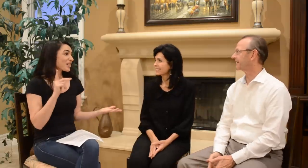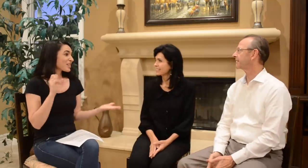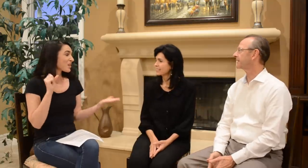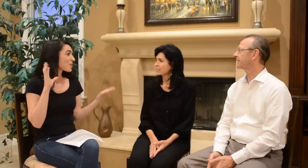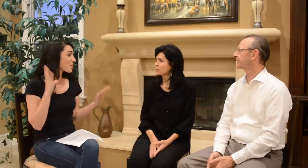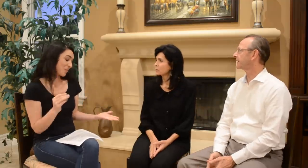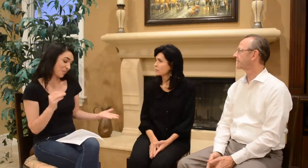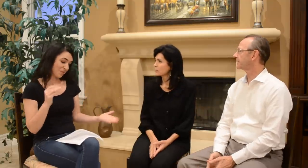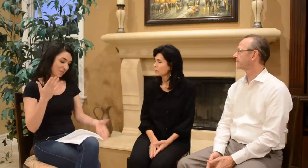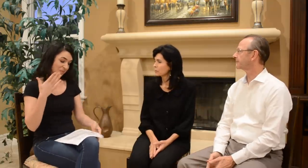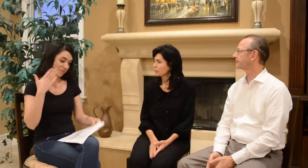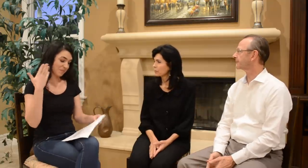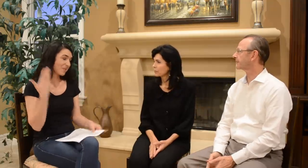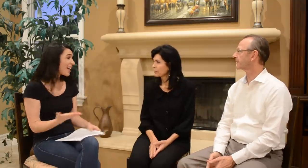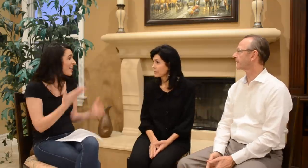Okay, so…